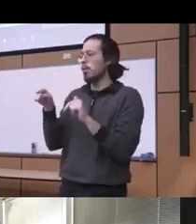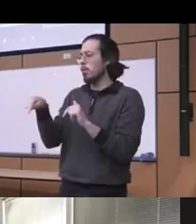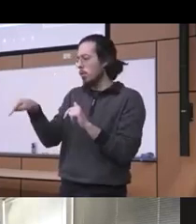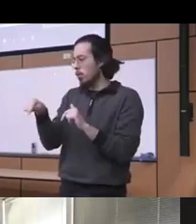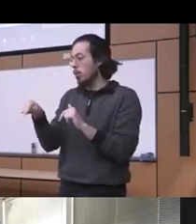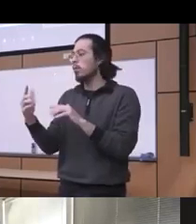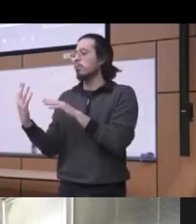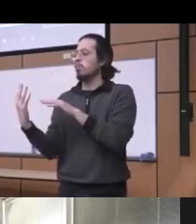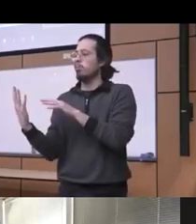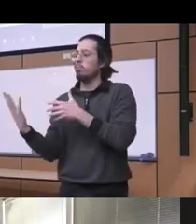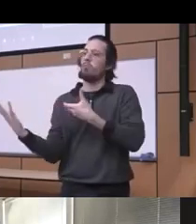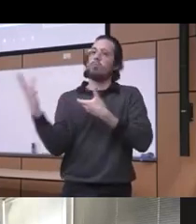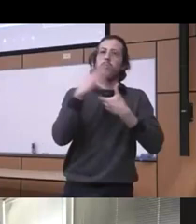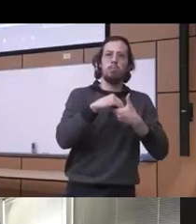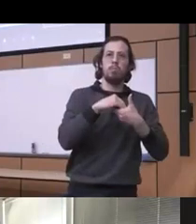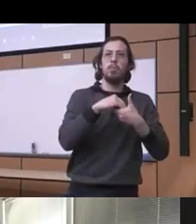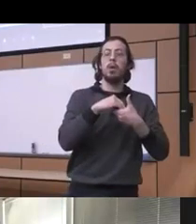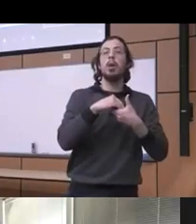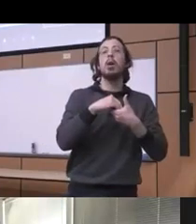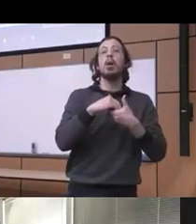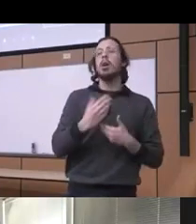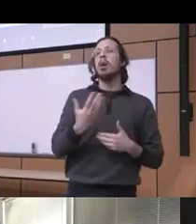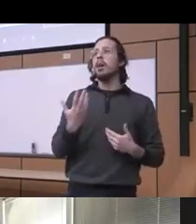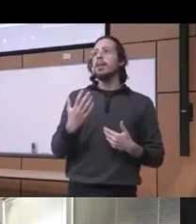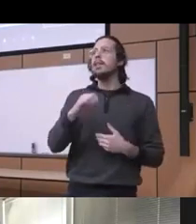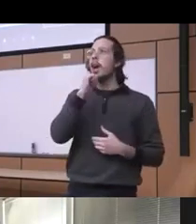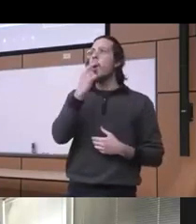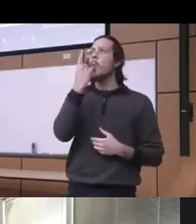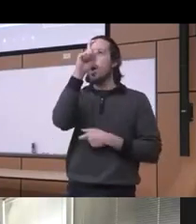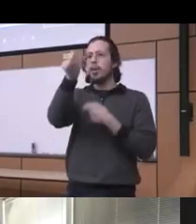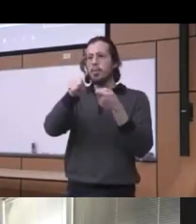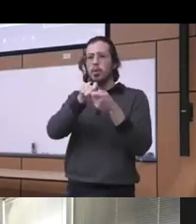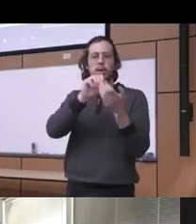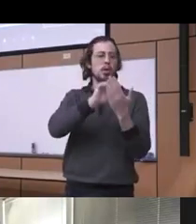a lot of aspects there wasn't any kind of like a one particular curriculum that was designed